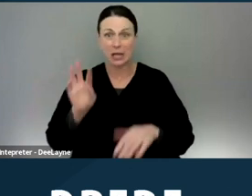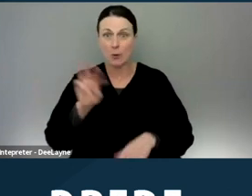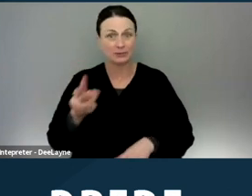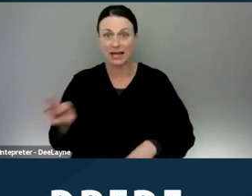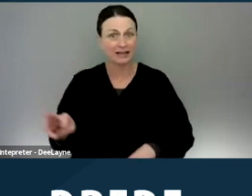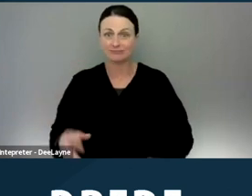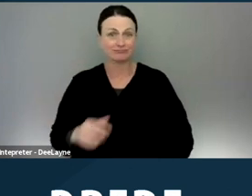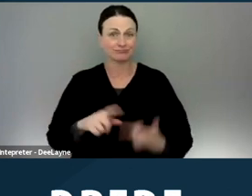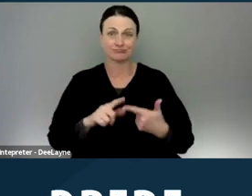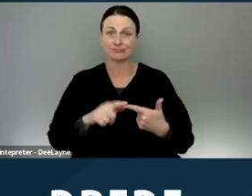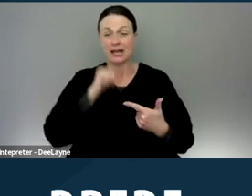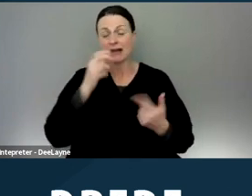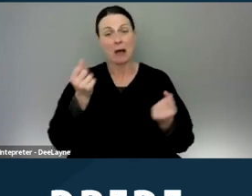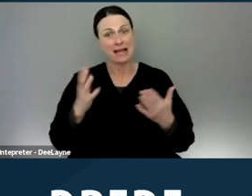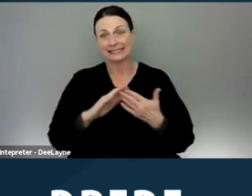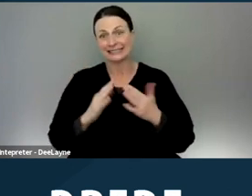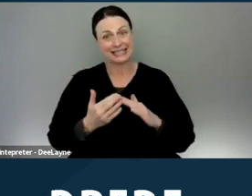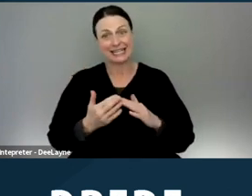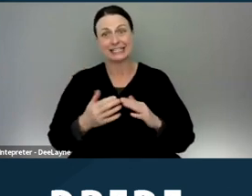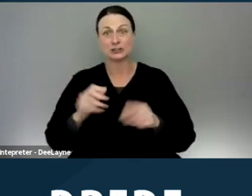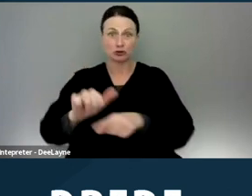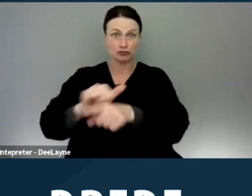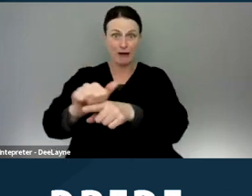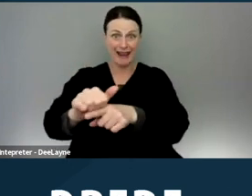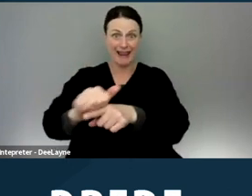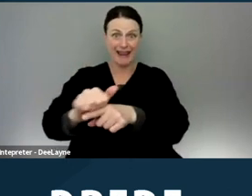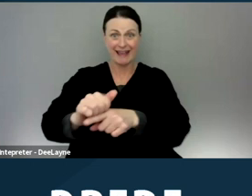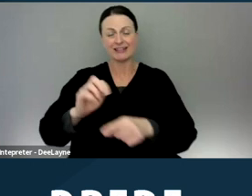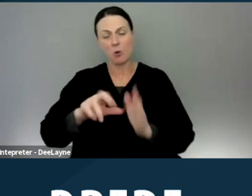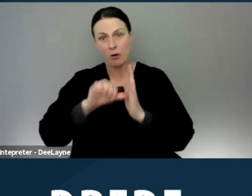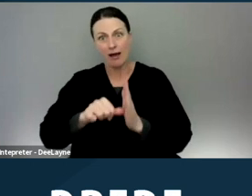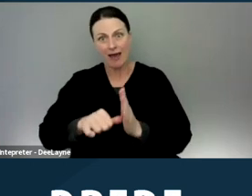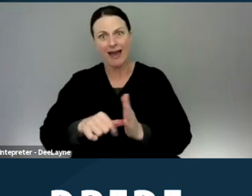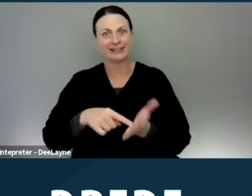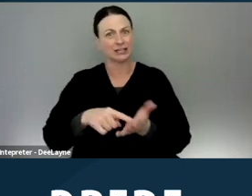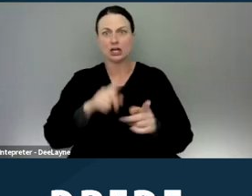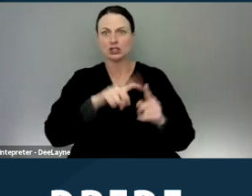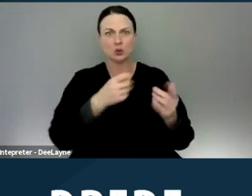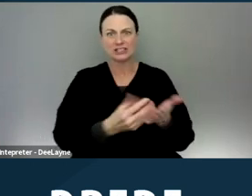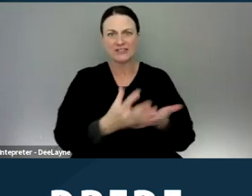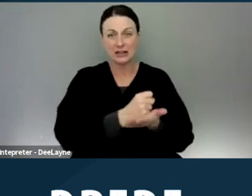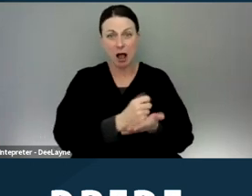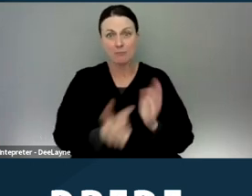Not many of these cities conduct training or highlight the fact that source of income is prohibited.